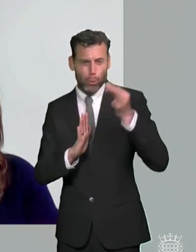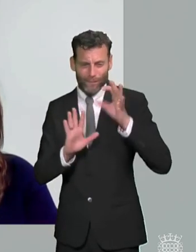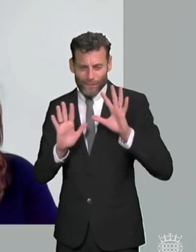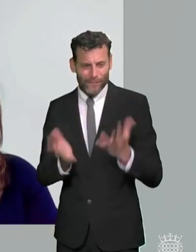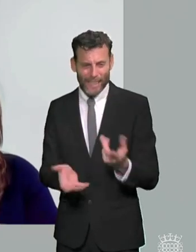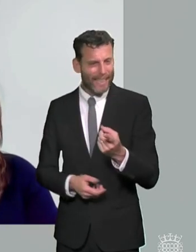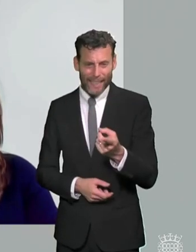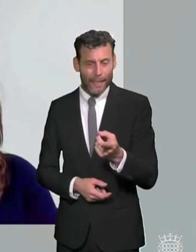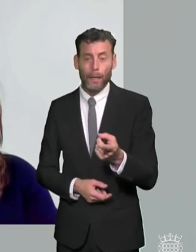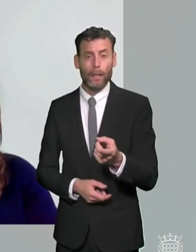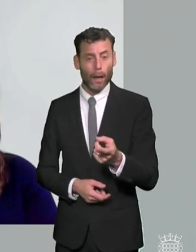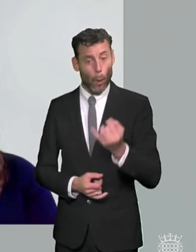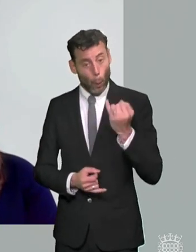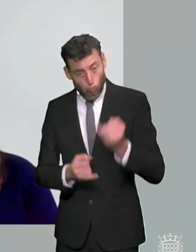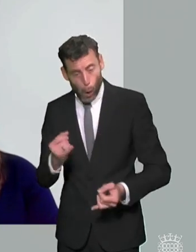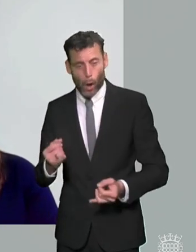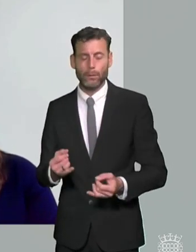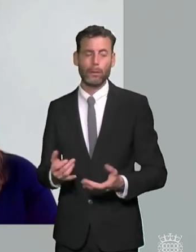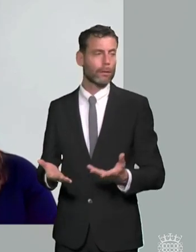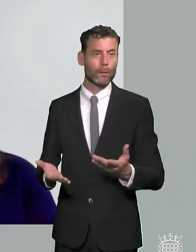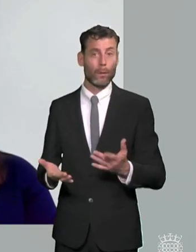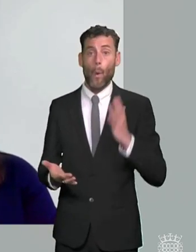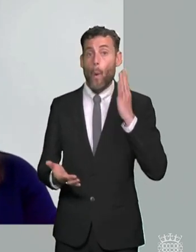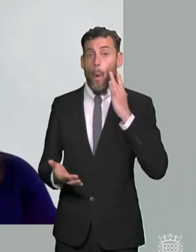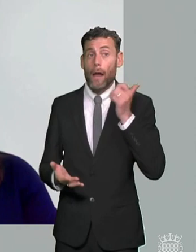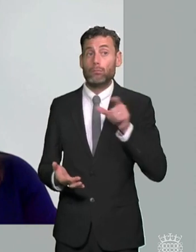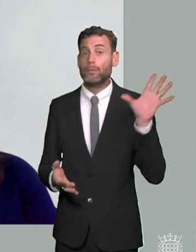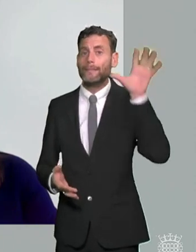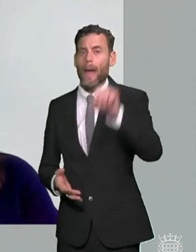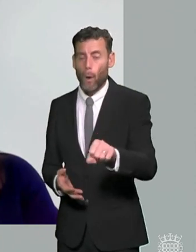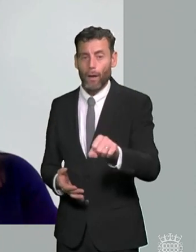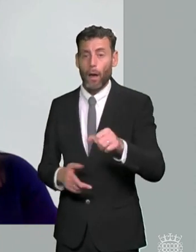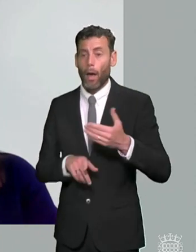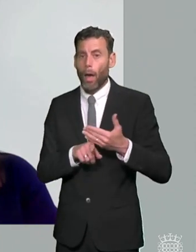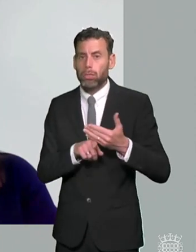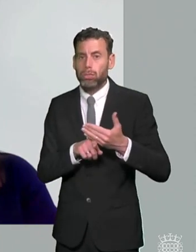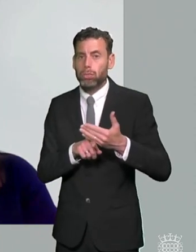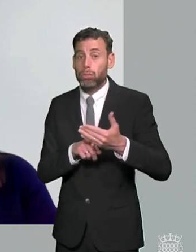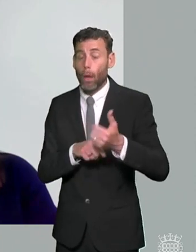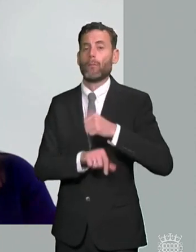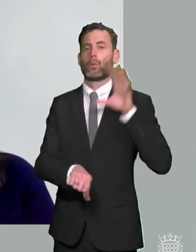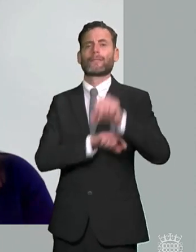time for something to happen um i mean certainly from our view what we would would like to see in